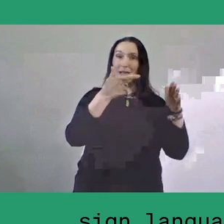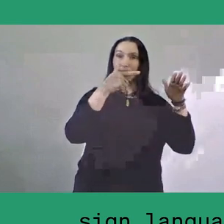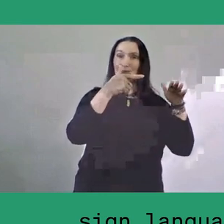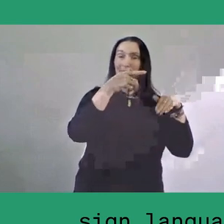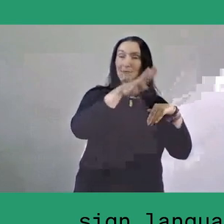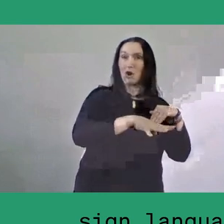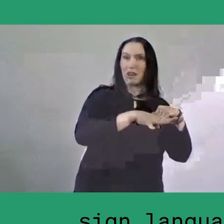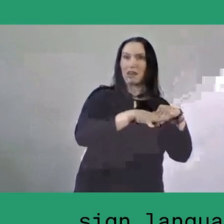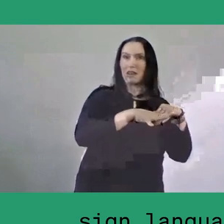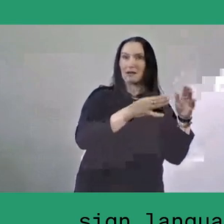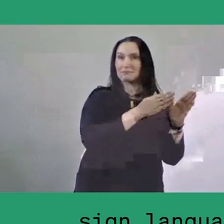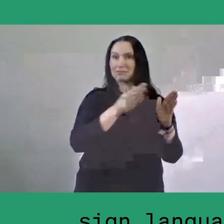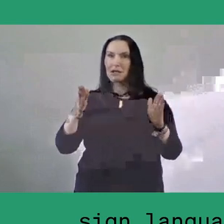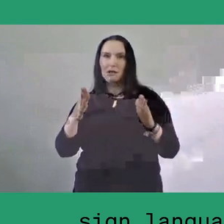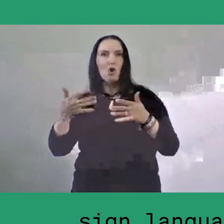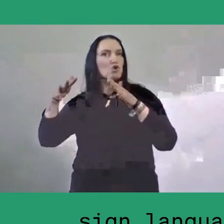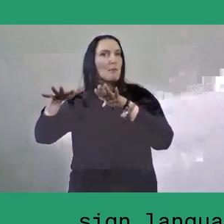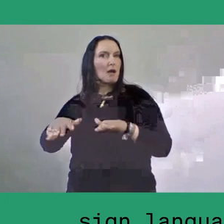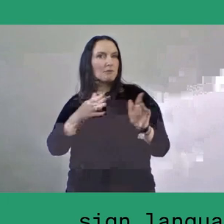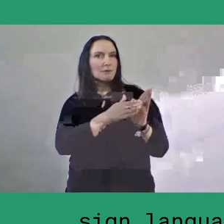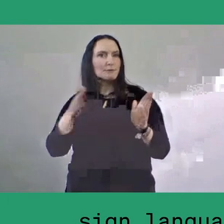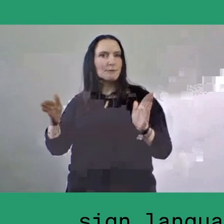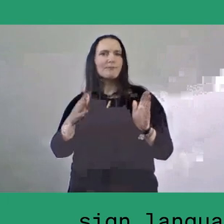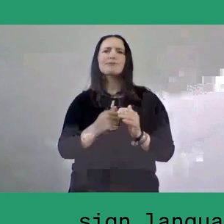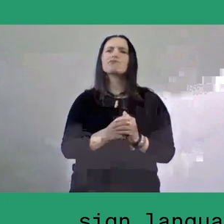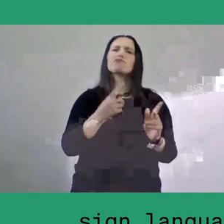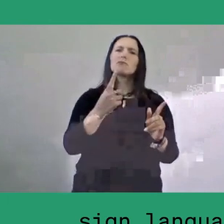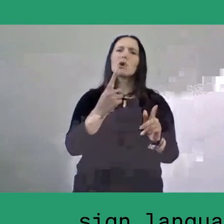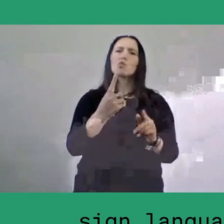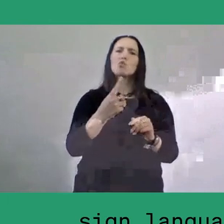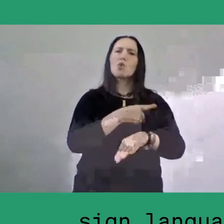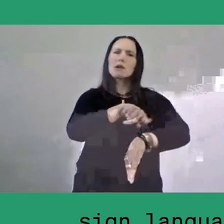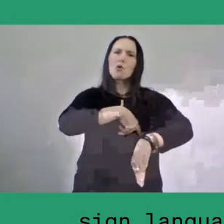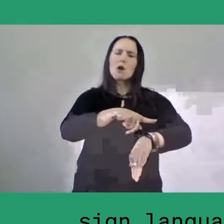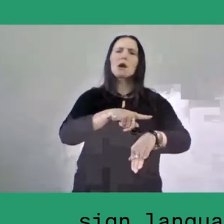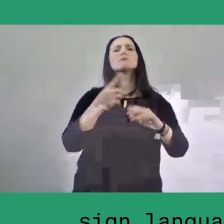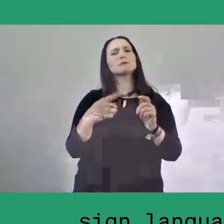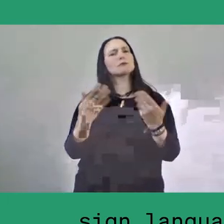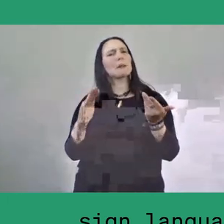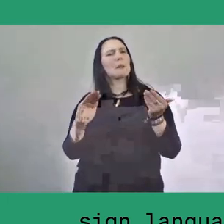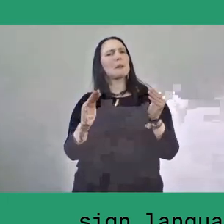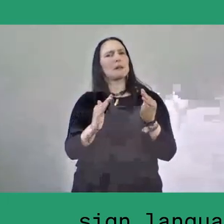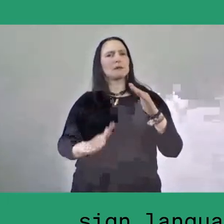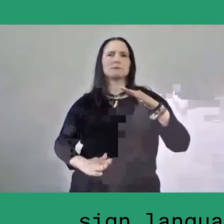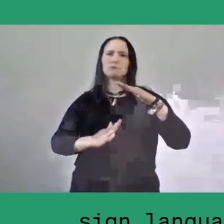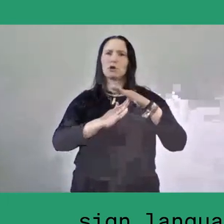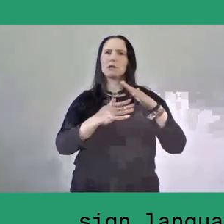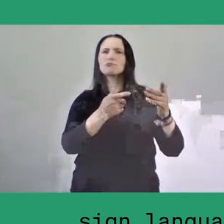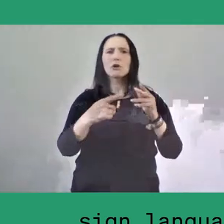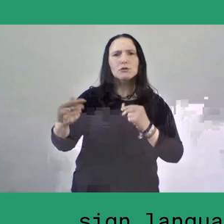The conversation itself will last around an hour followed by a short break and we will resume with questions from the public.